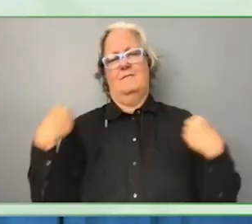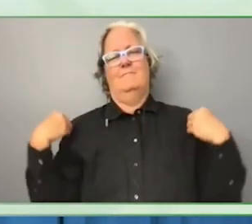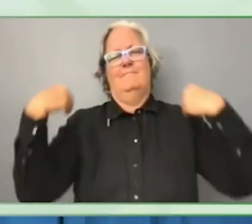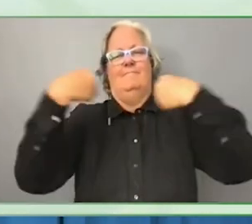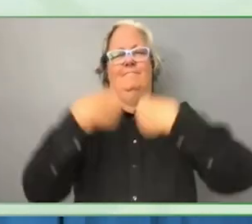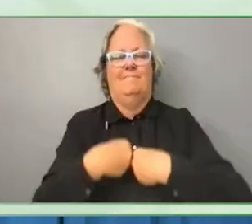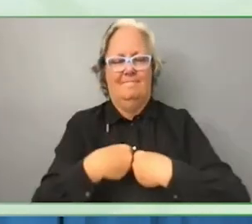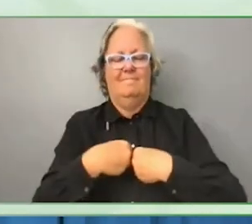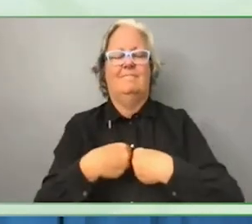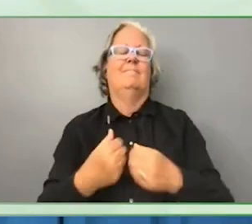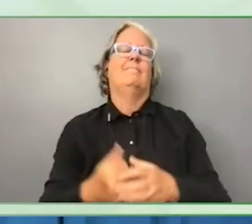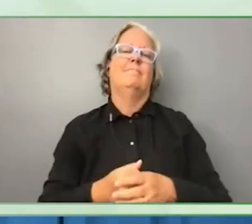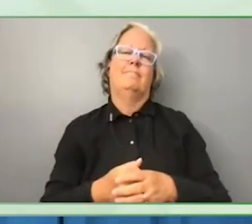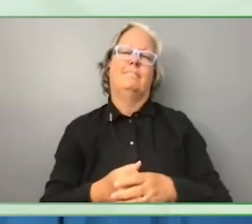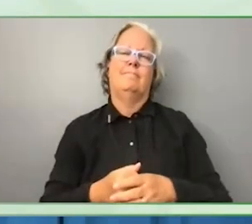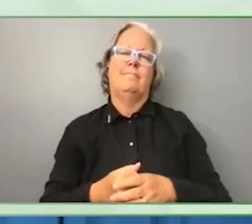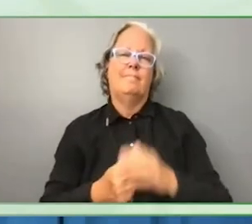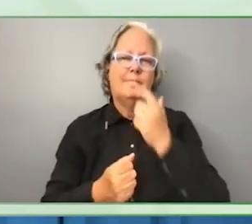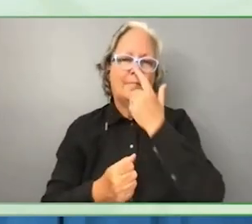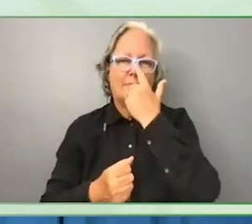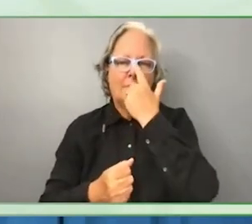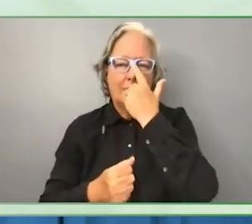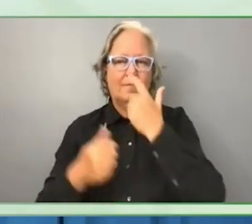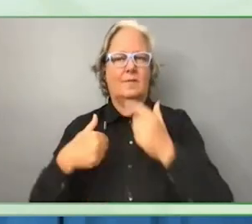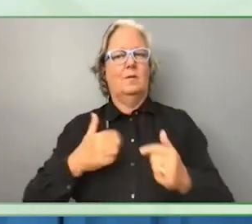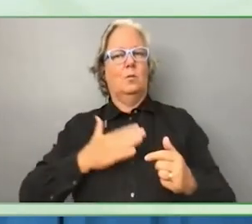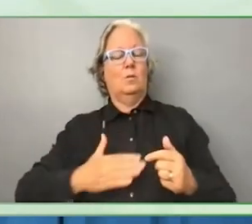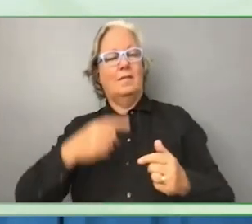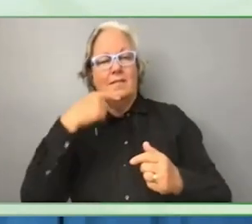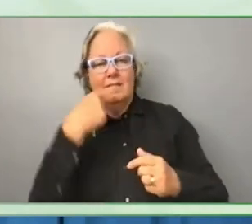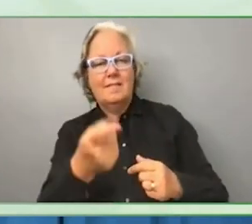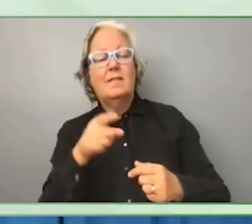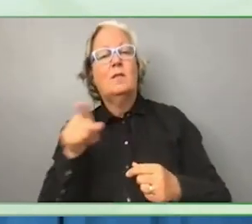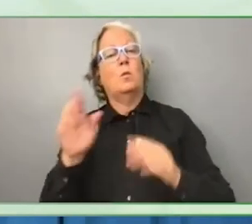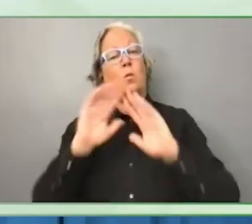Let's start by saying that the World Bank is not necessarily a